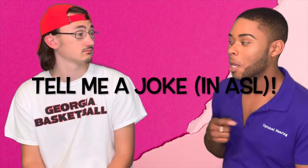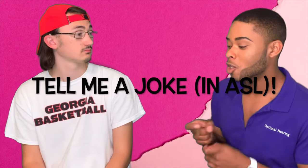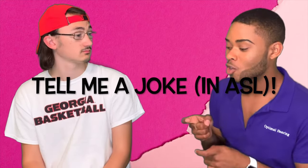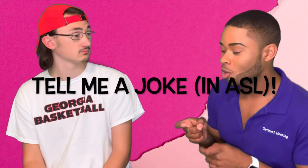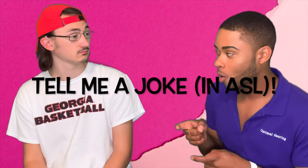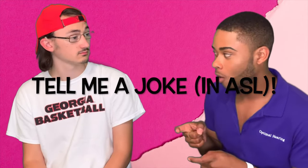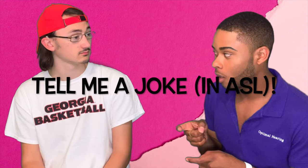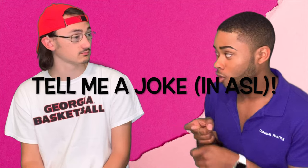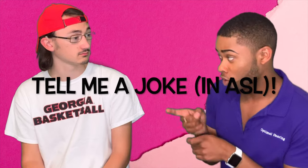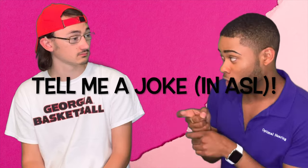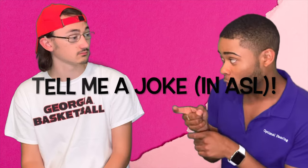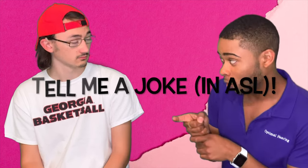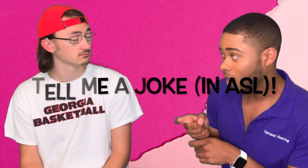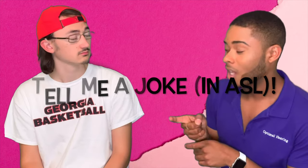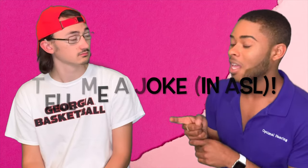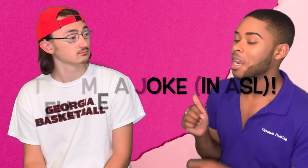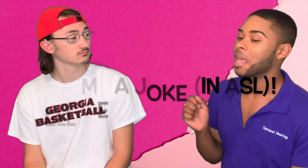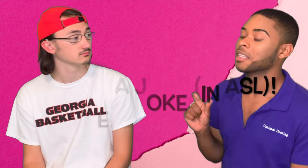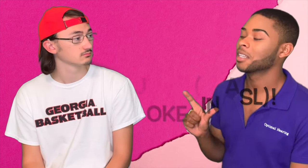Can you tell me a joke in ASL?